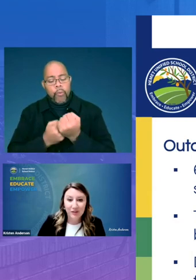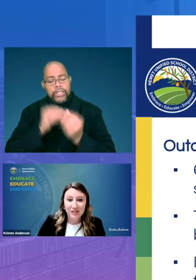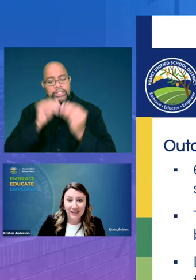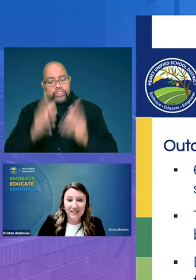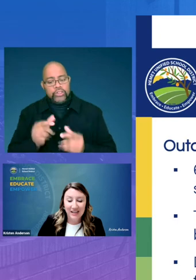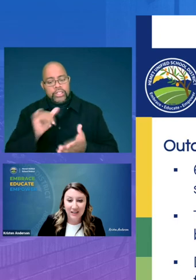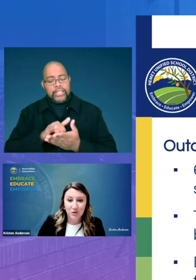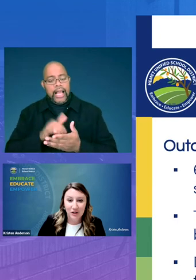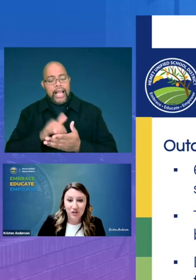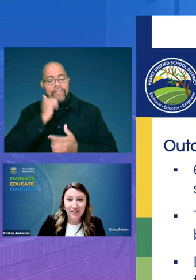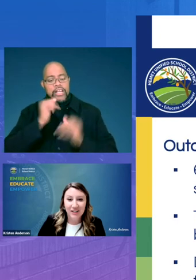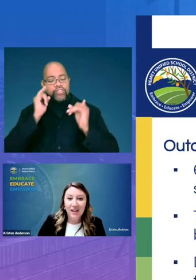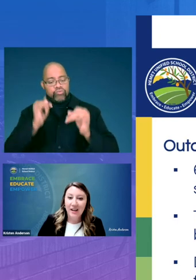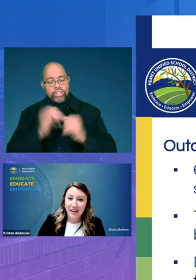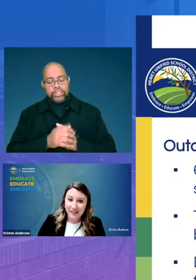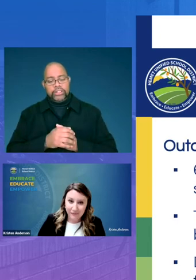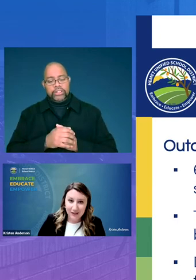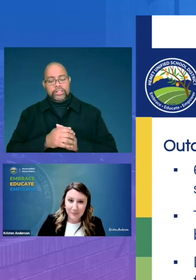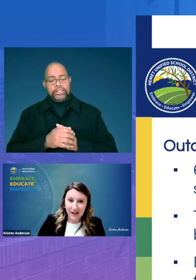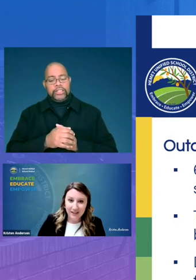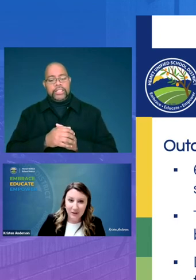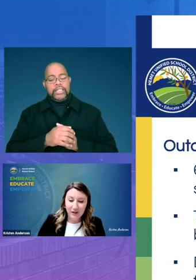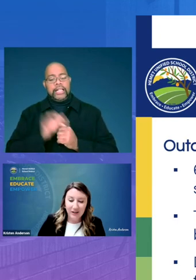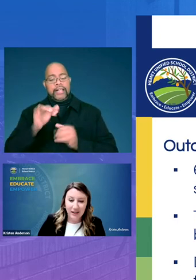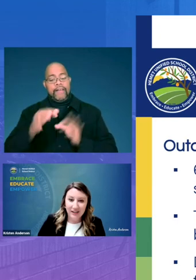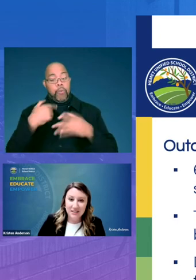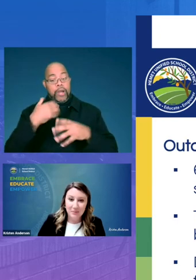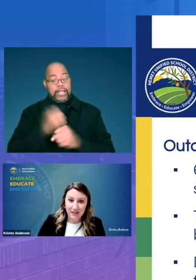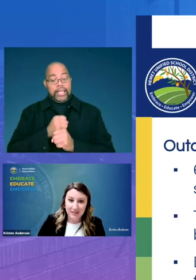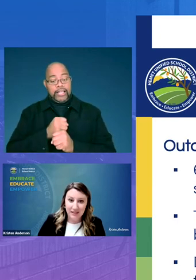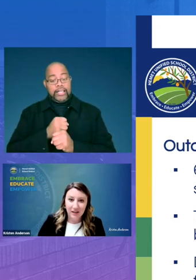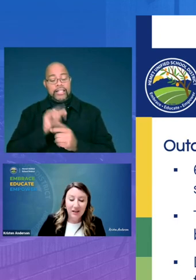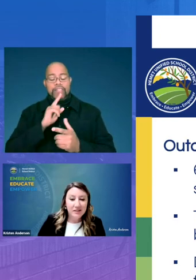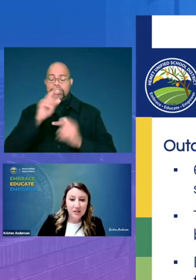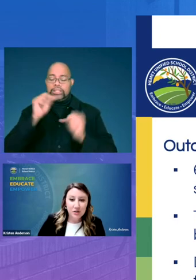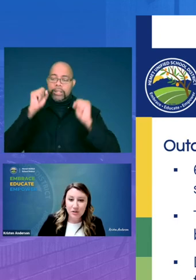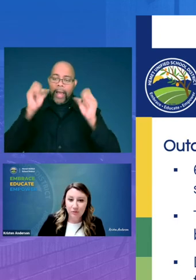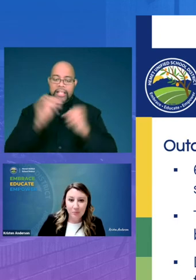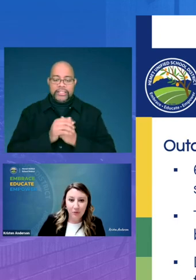day-to-day instruction and the feedback that we are getting is amazing teachers are reporting